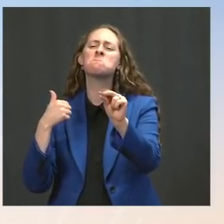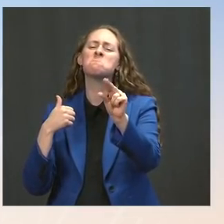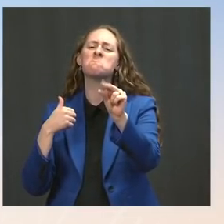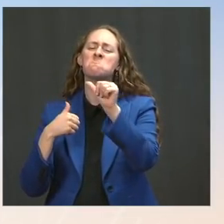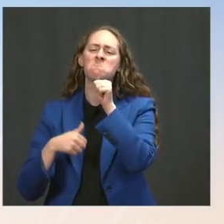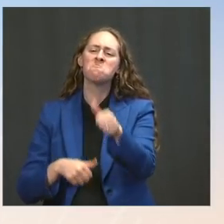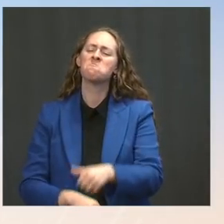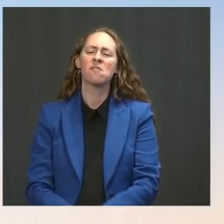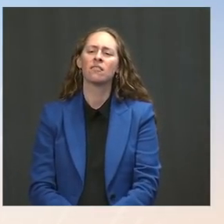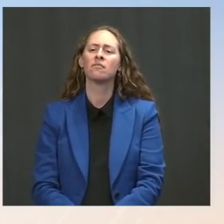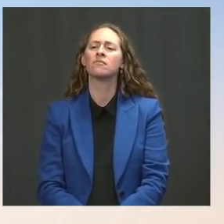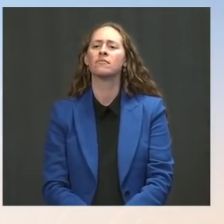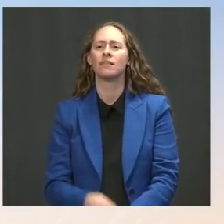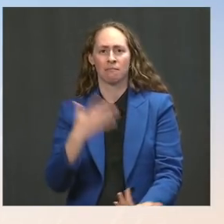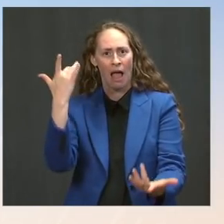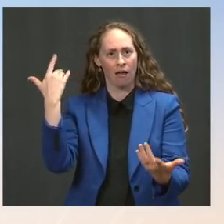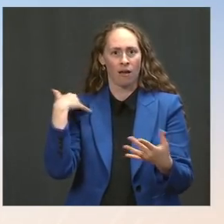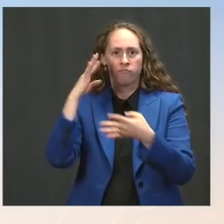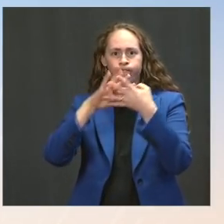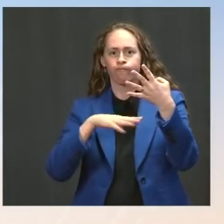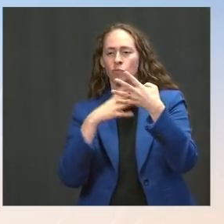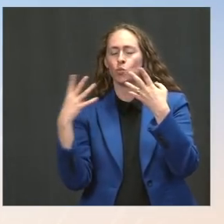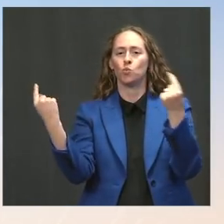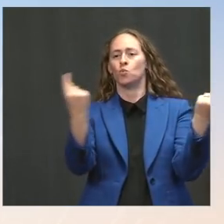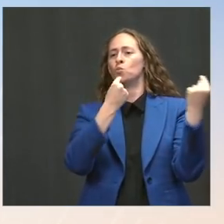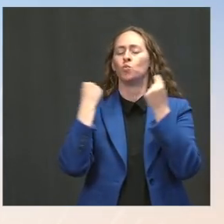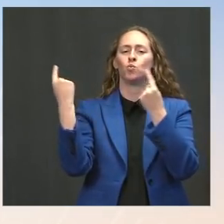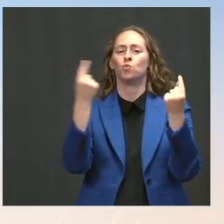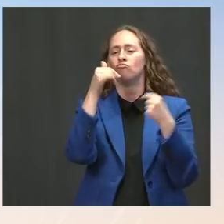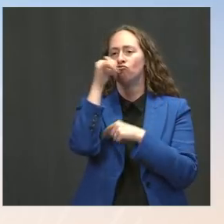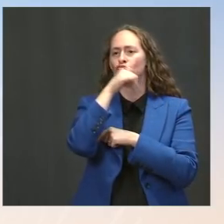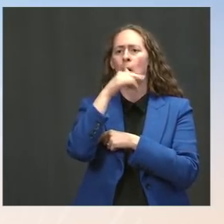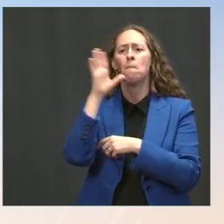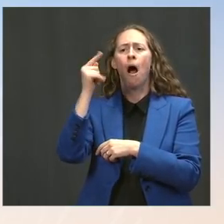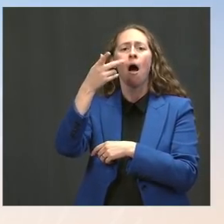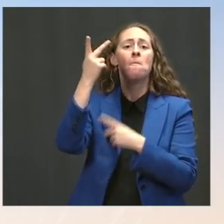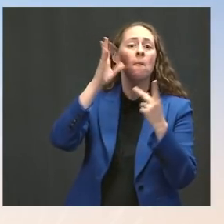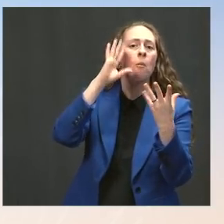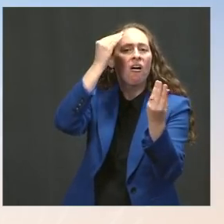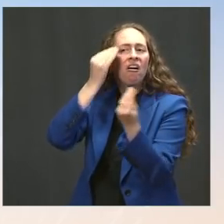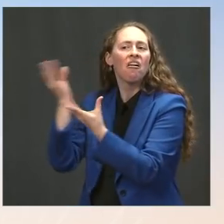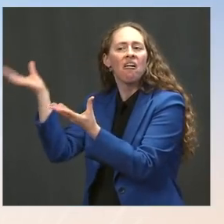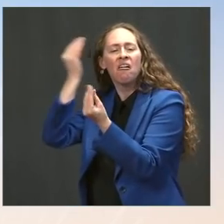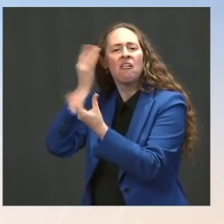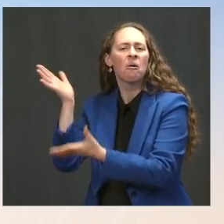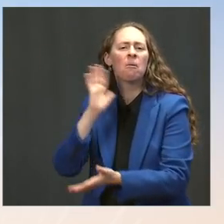and the work that's happening on the Hill tomorrow. The Press: And then a follow-up on COVID: We're hearing from health experts